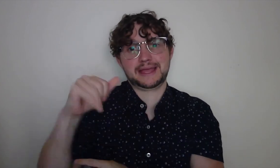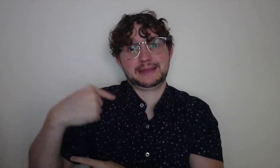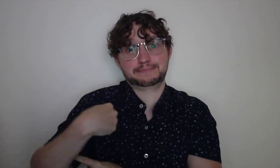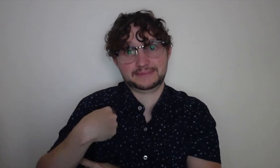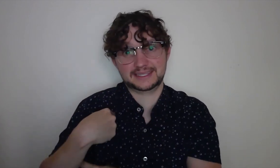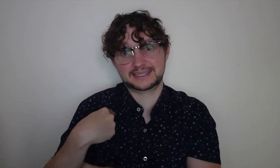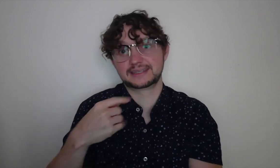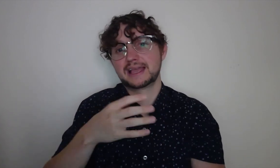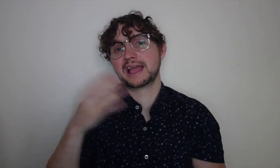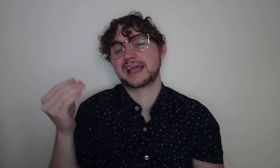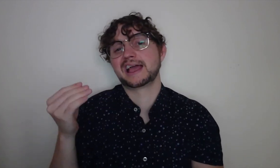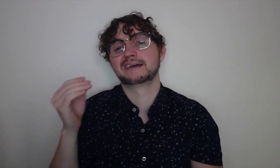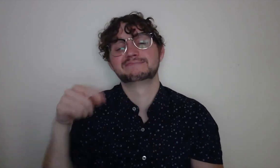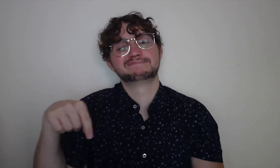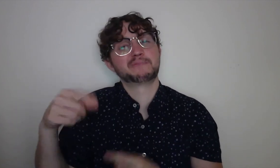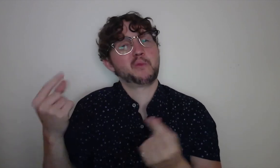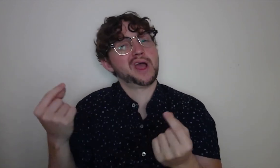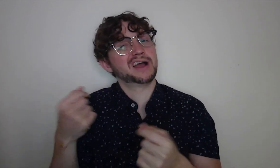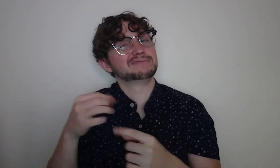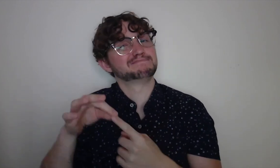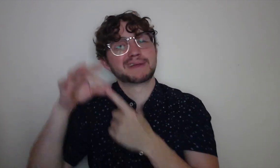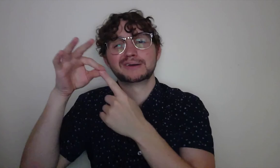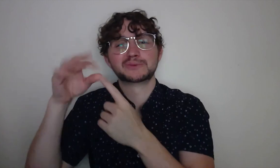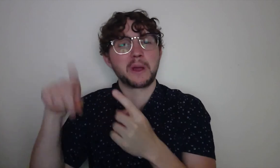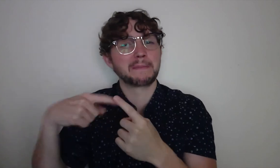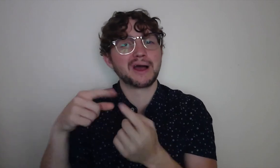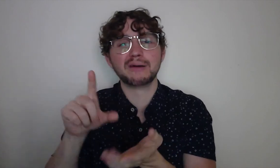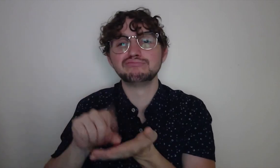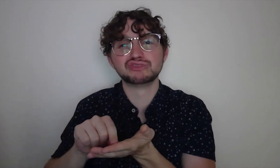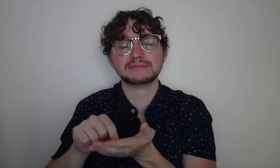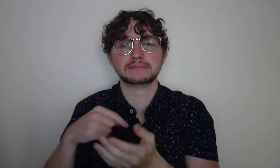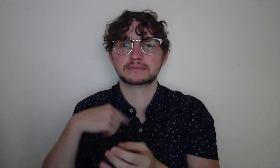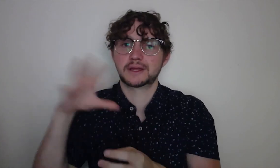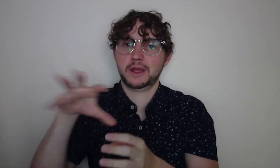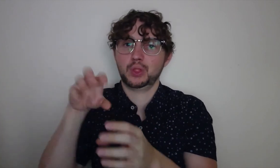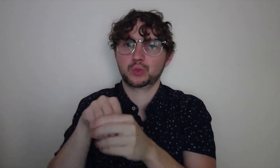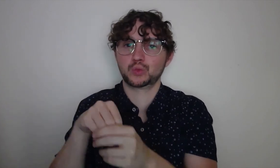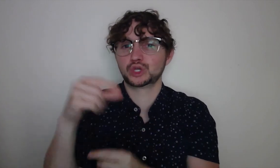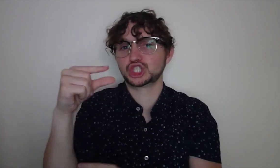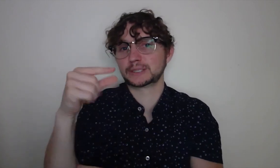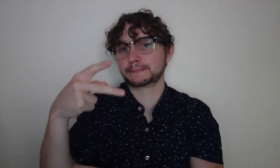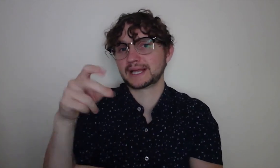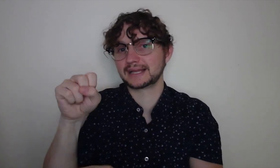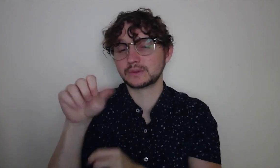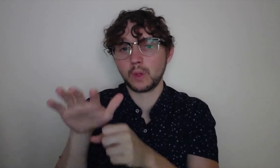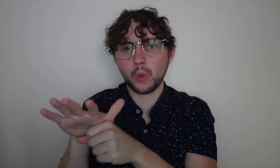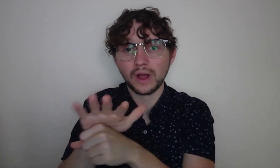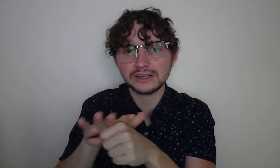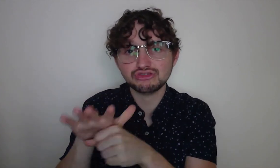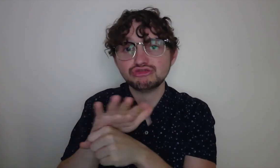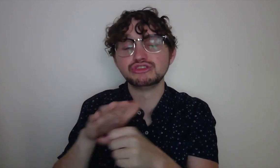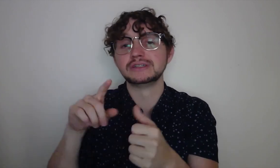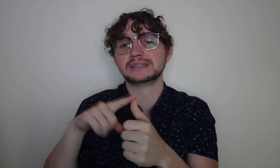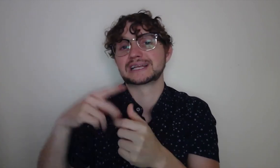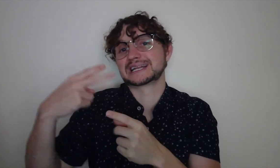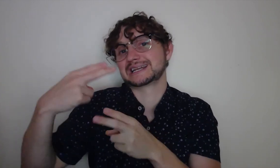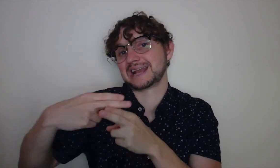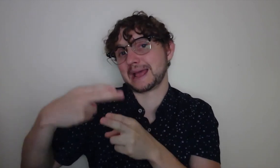Each canvas that I make is signed by me and what makes it unique